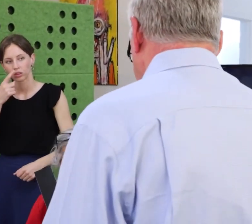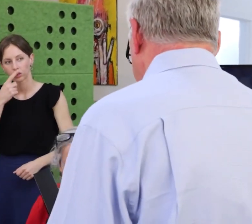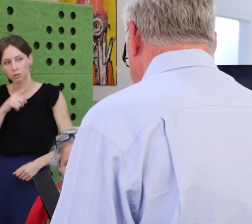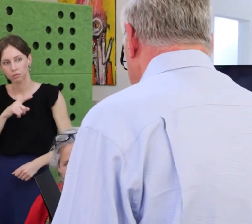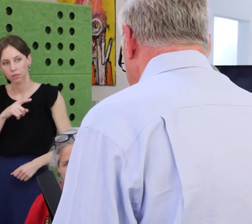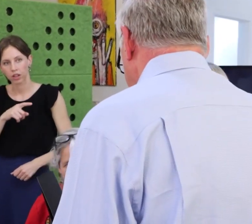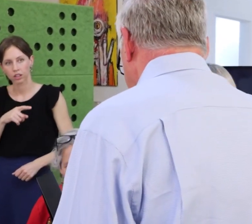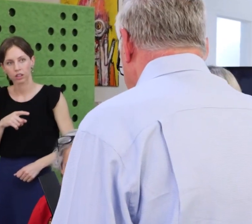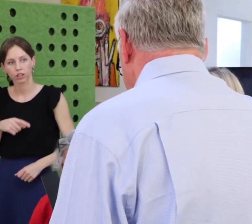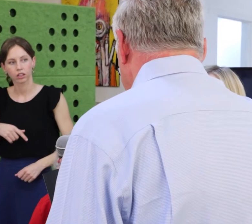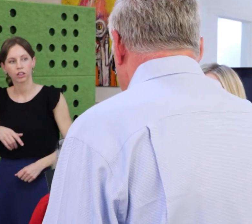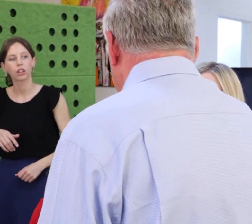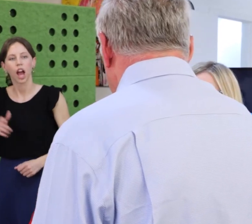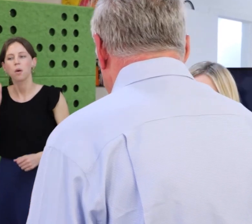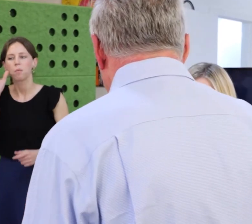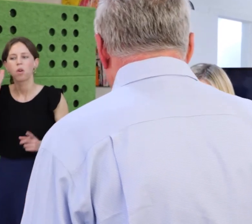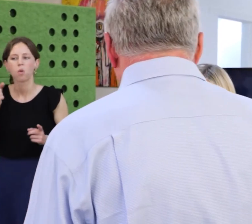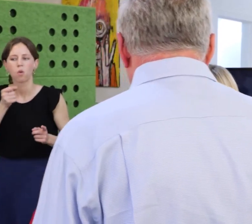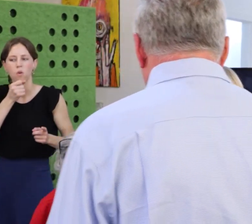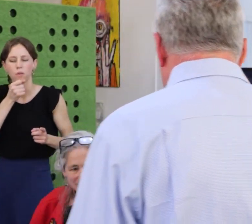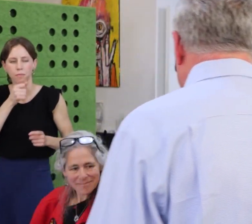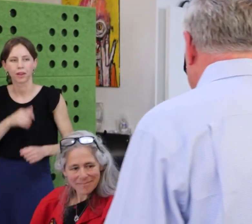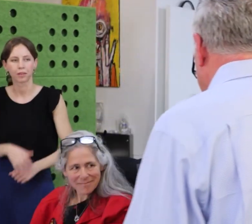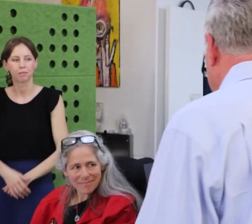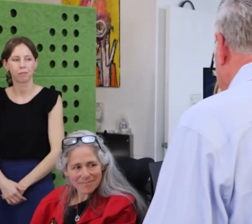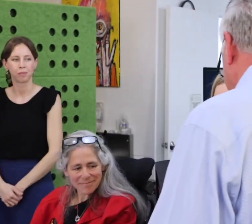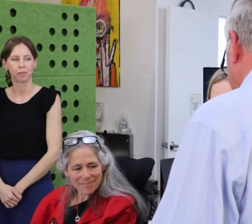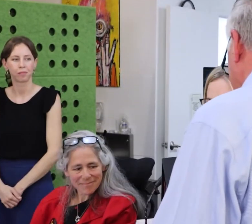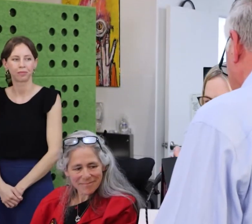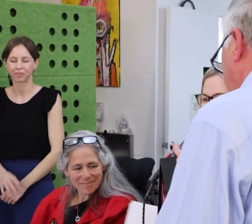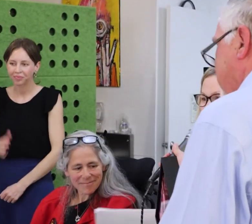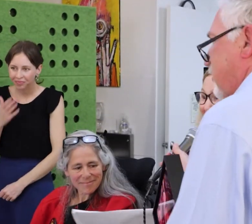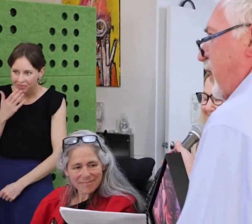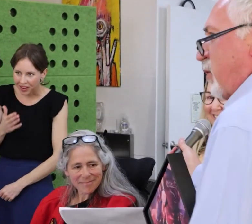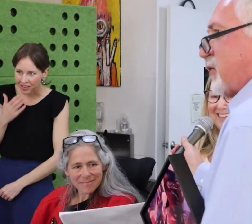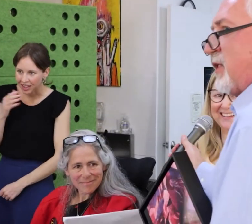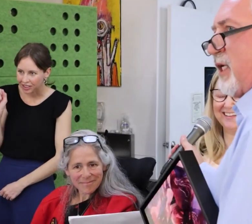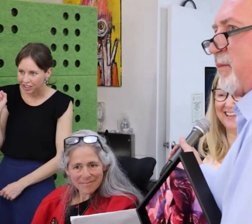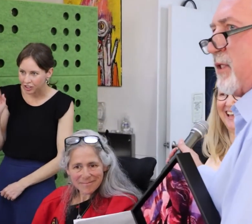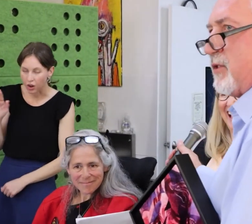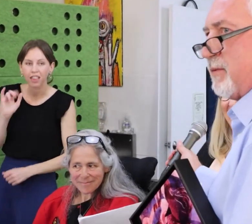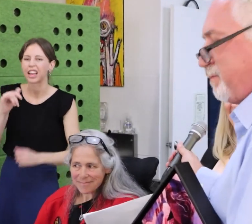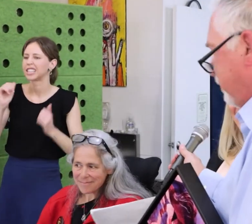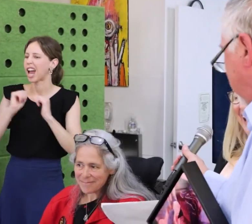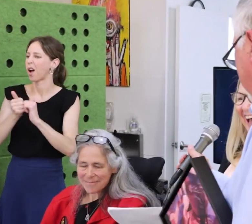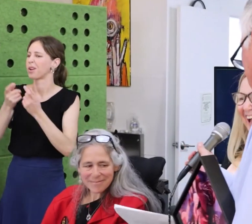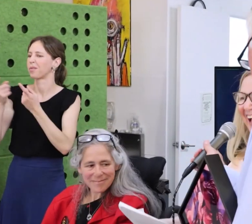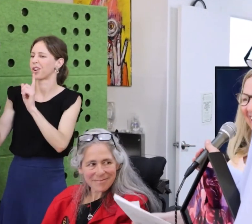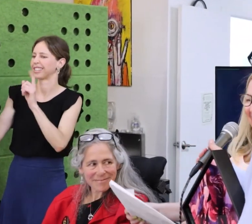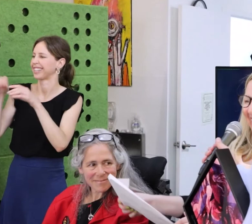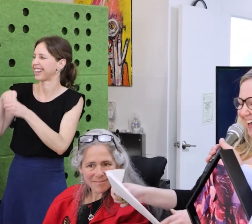As Board chair of CCDC, I know about her work ethic and determination. I also experienced it firsthand.